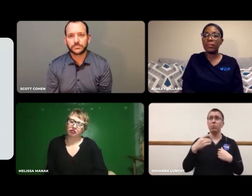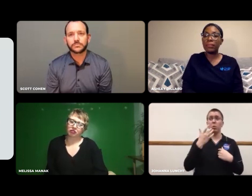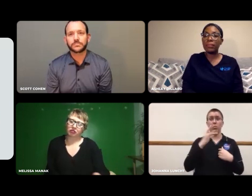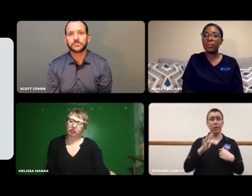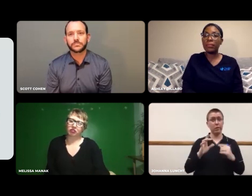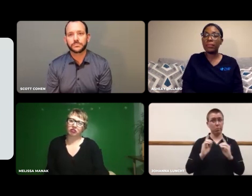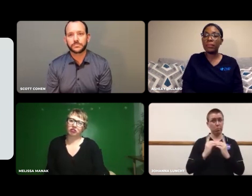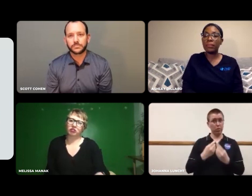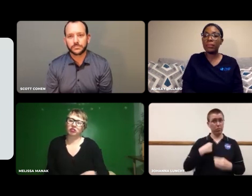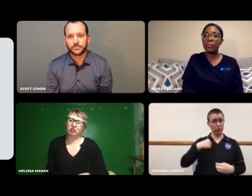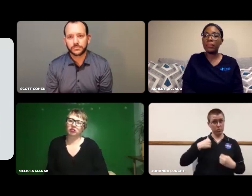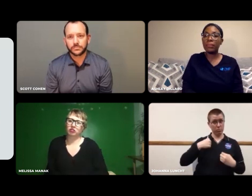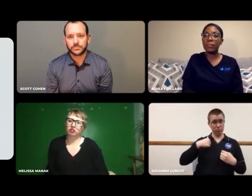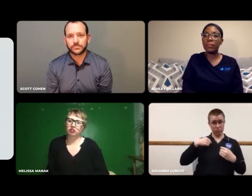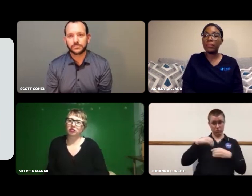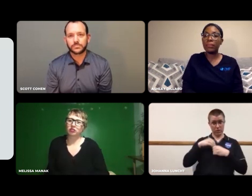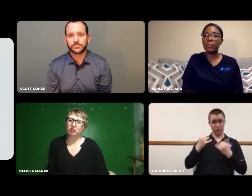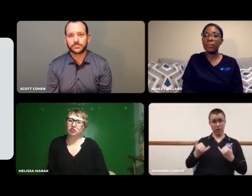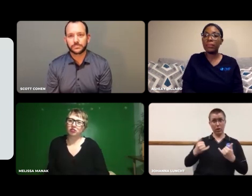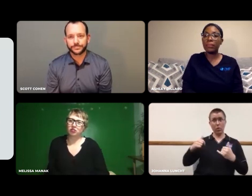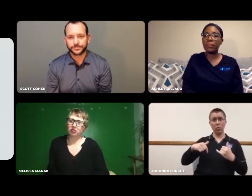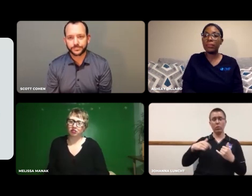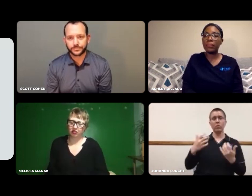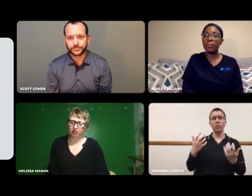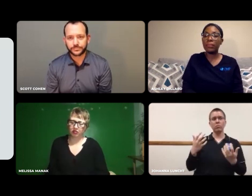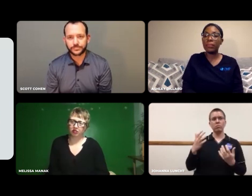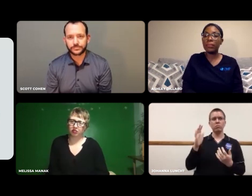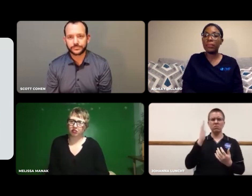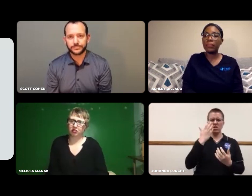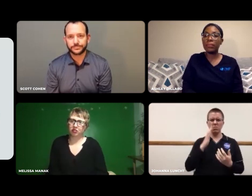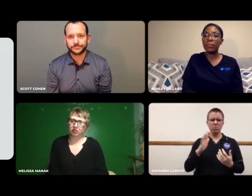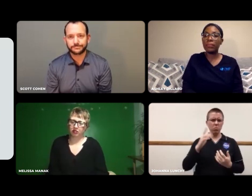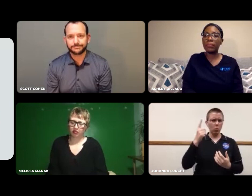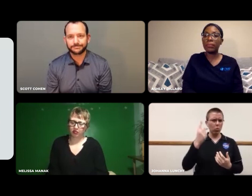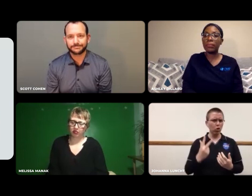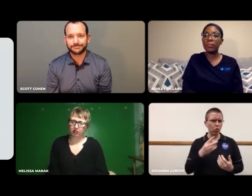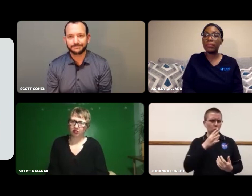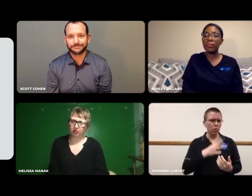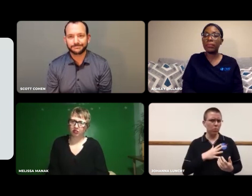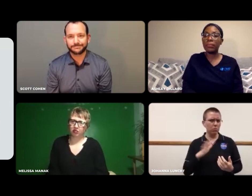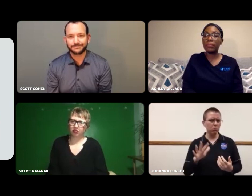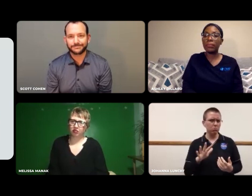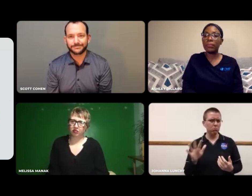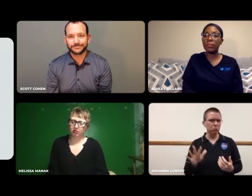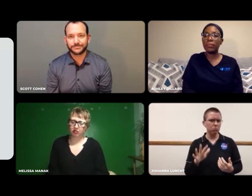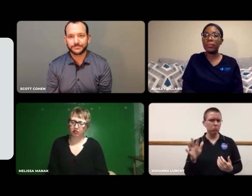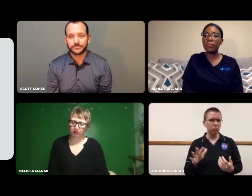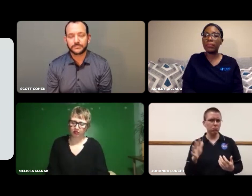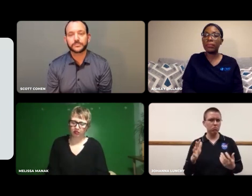But, my current department is about 1/3 women.